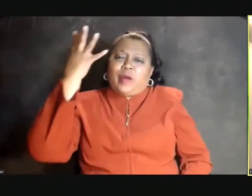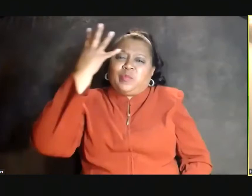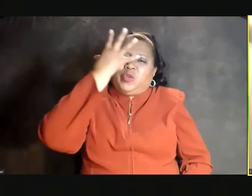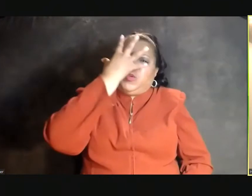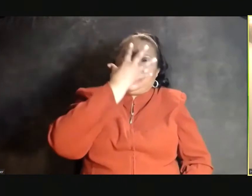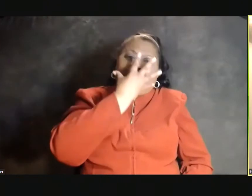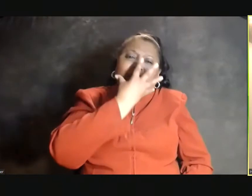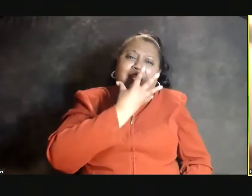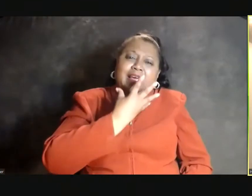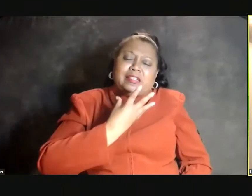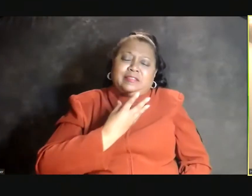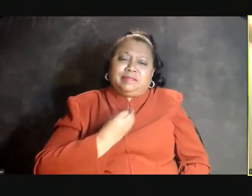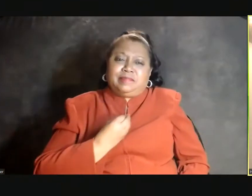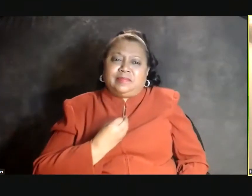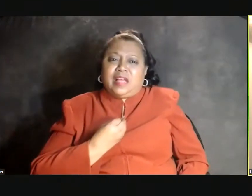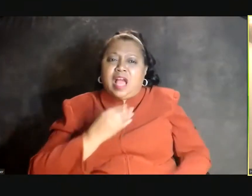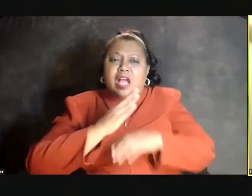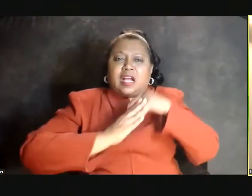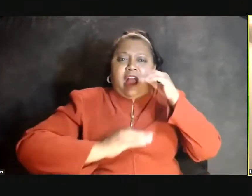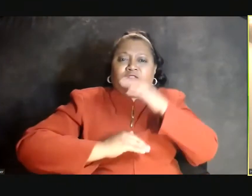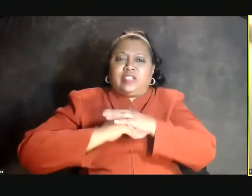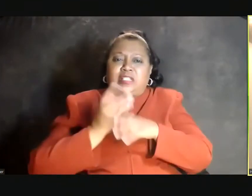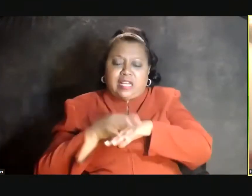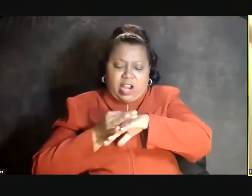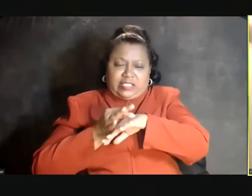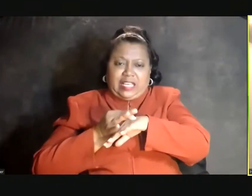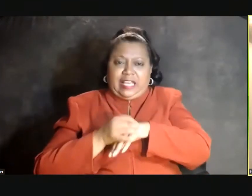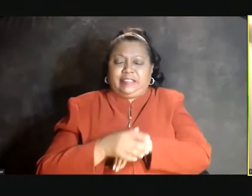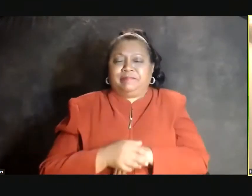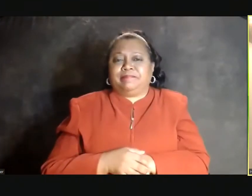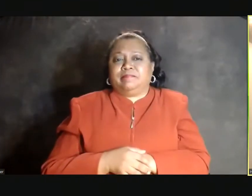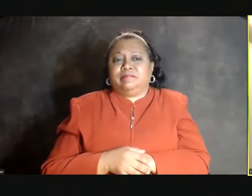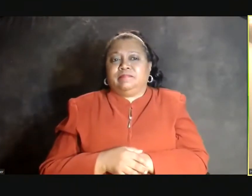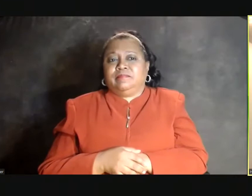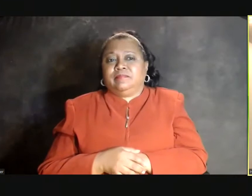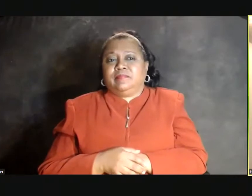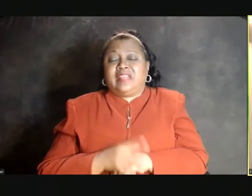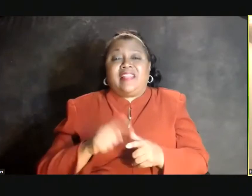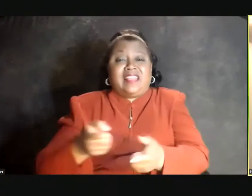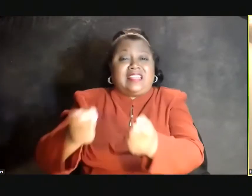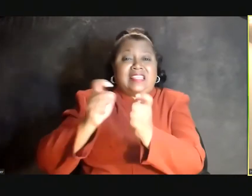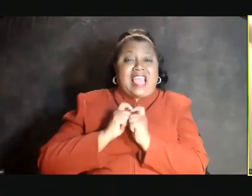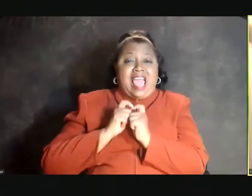(SINGING) I can't cry now more. (SINGING) --the comfort in our skin. (SINGING) I can't cry no more. (SINGING) Then they gave us duty.